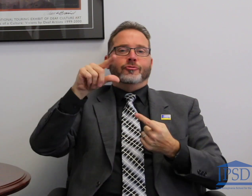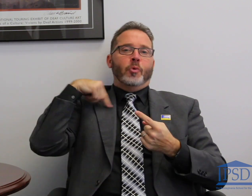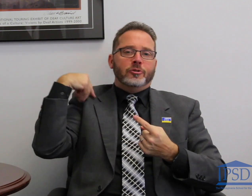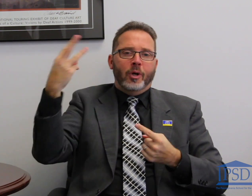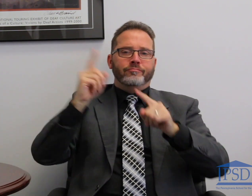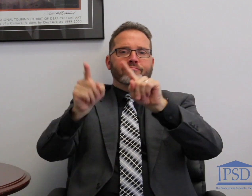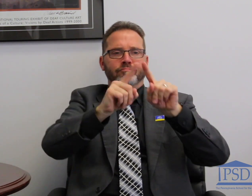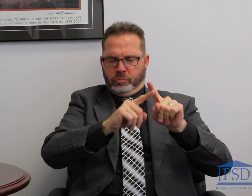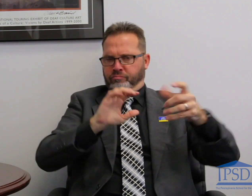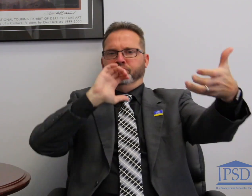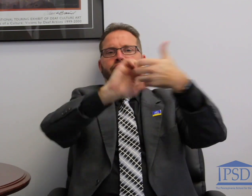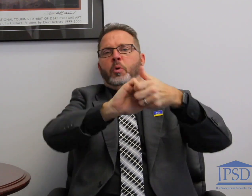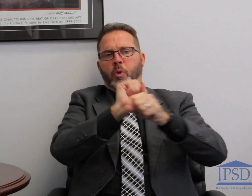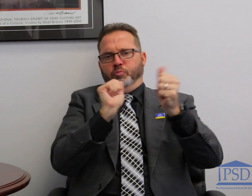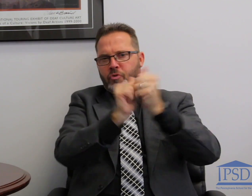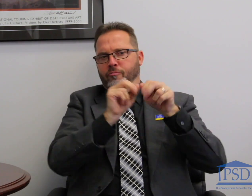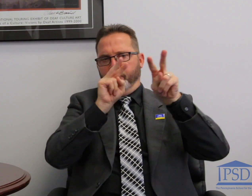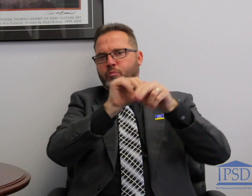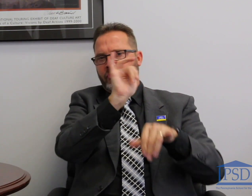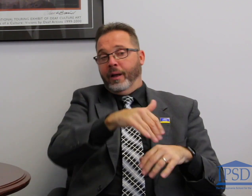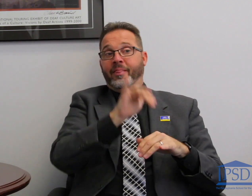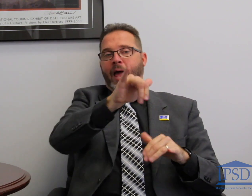information. In particular we are curious about the information they have